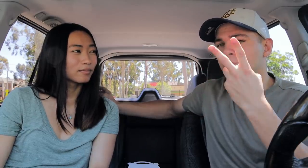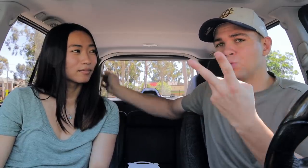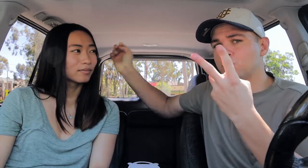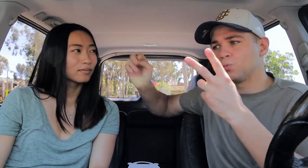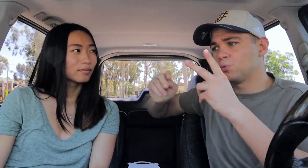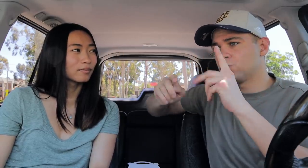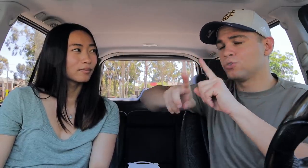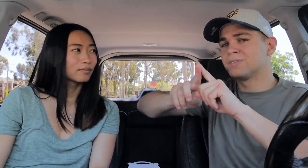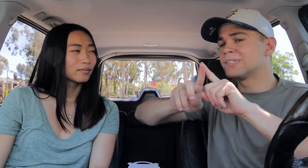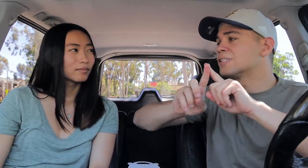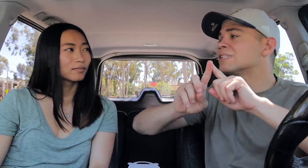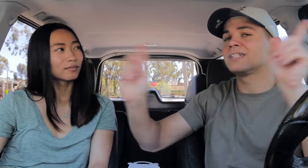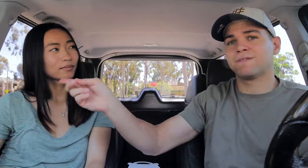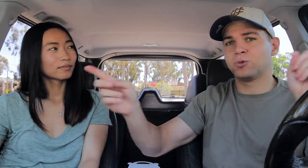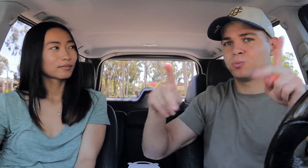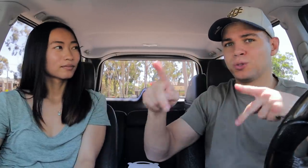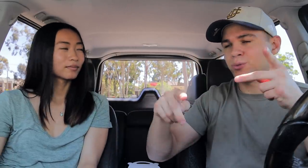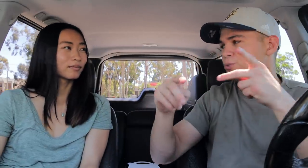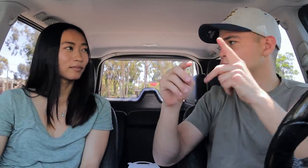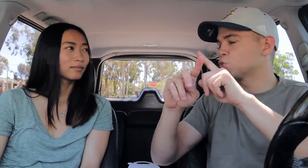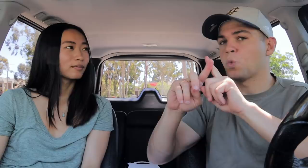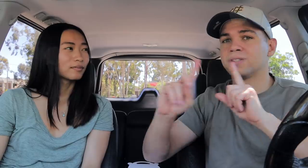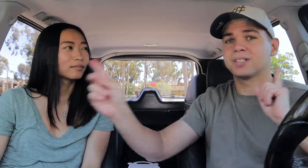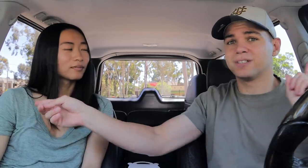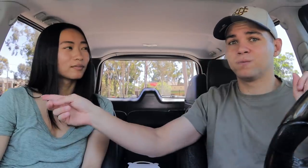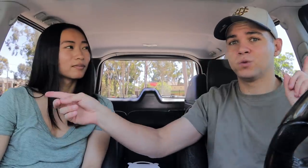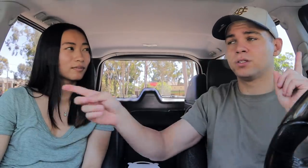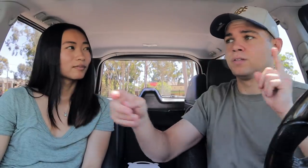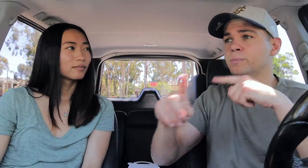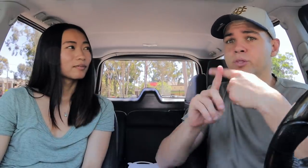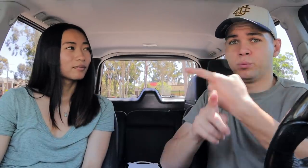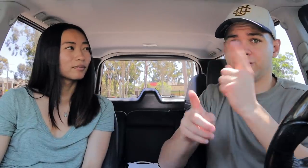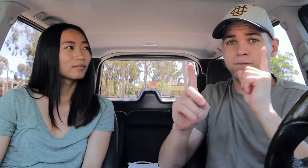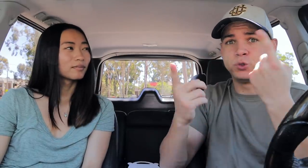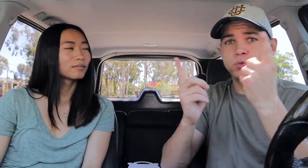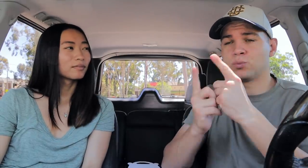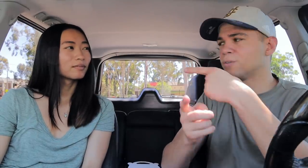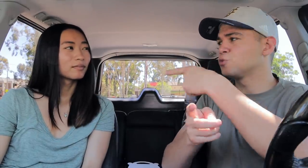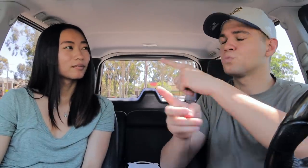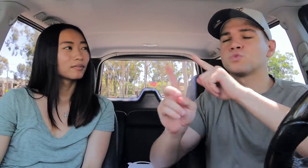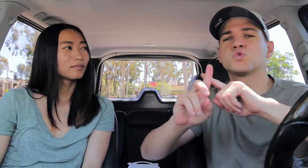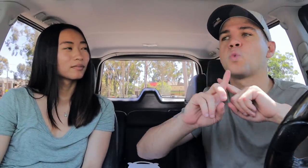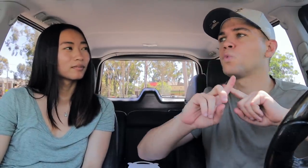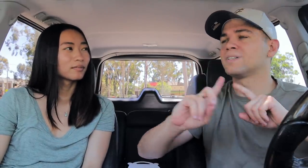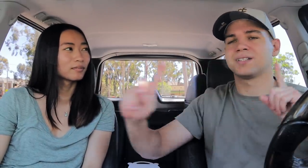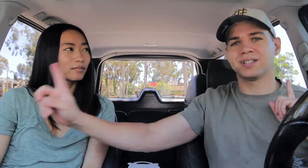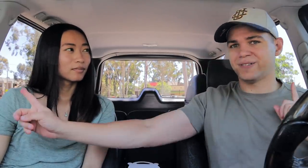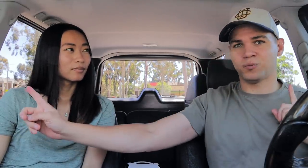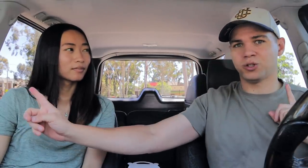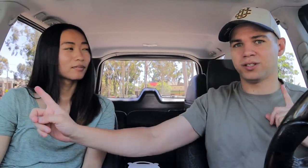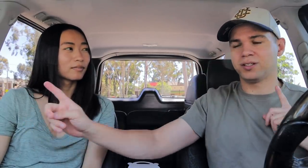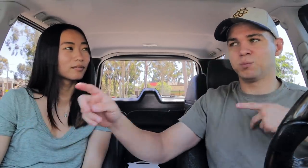two different people, totally different, when we first met, she was TOTALLY different.